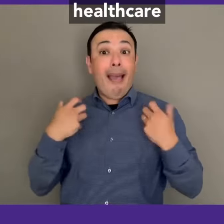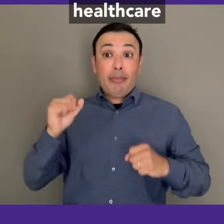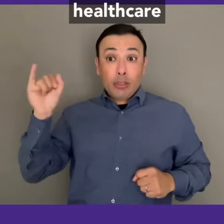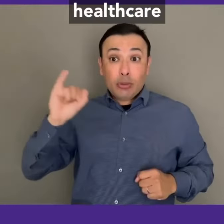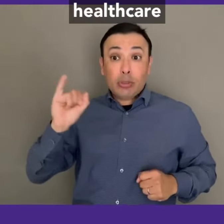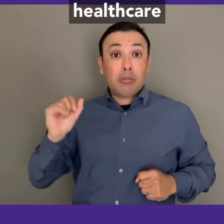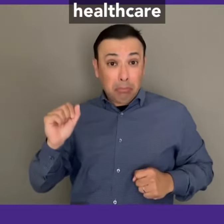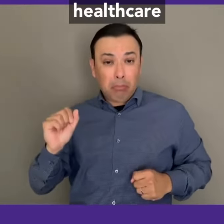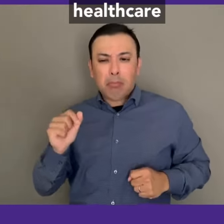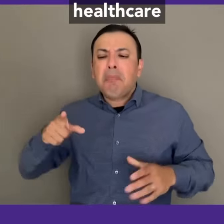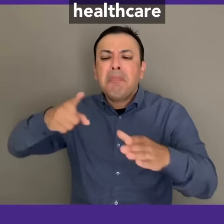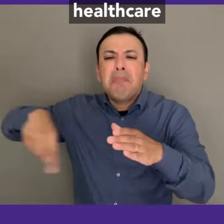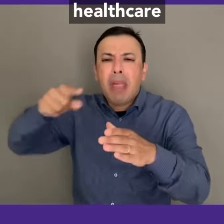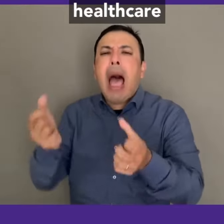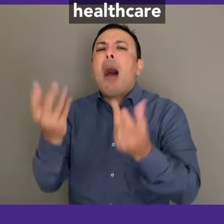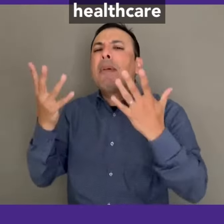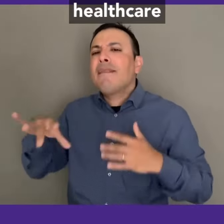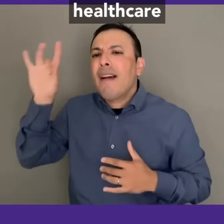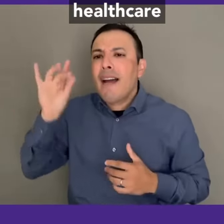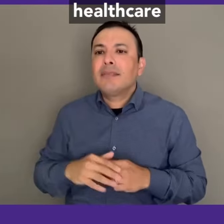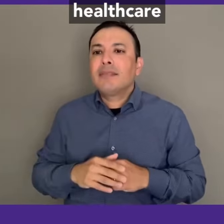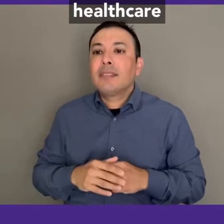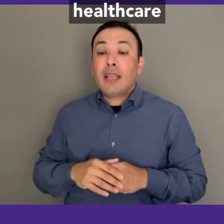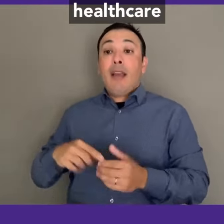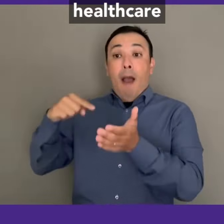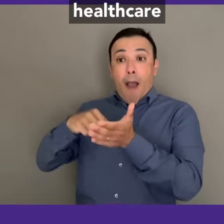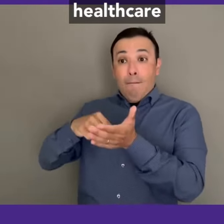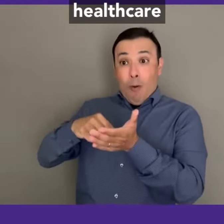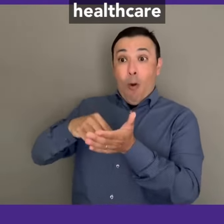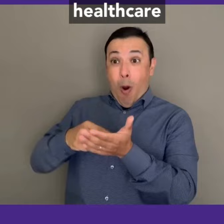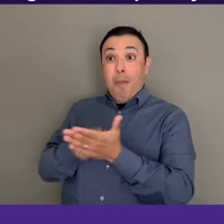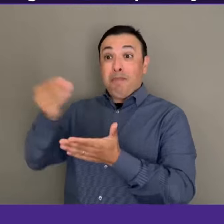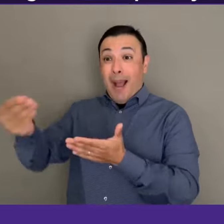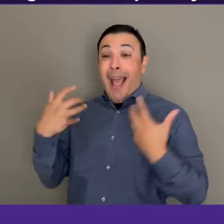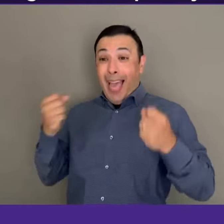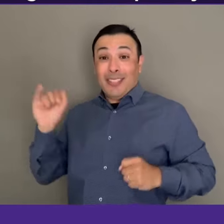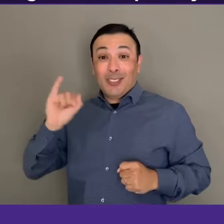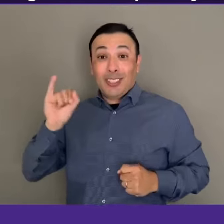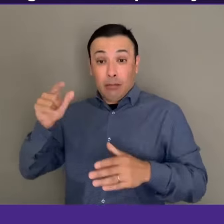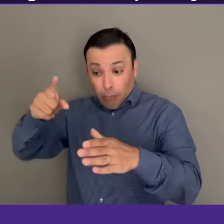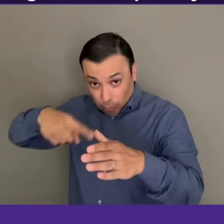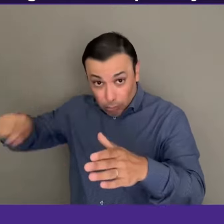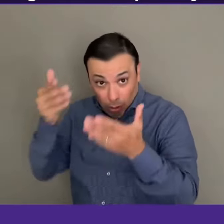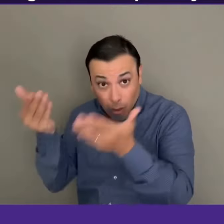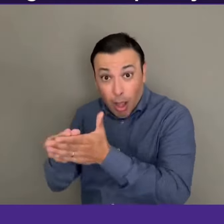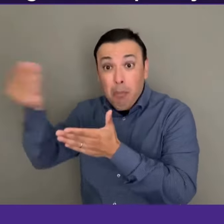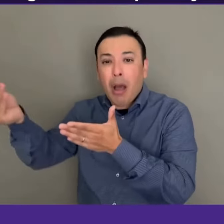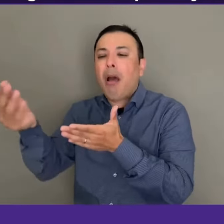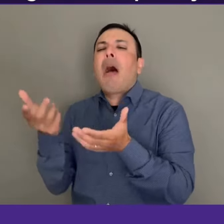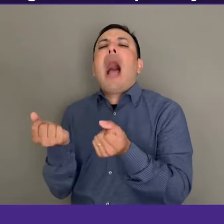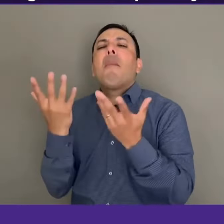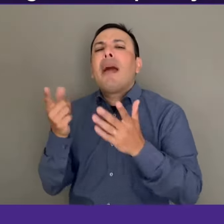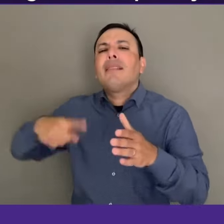Such as what part of the workforce has access to and can afford healthcare and what part of the workforce is living below the poverty line.